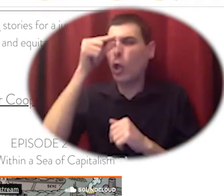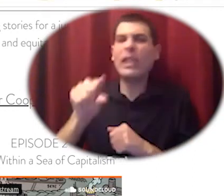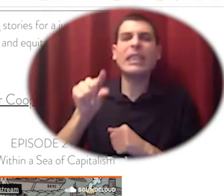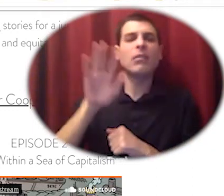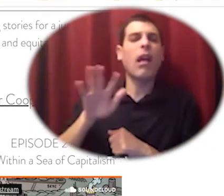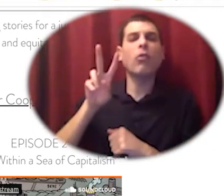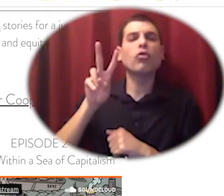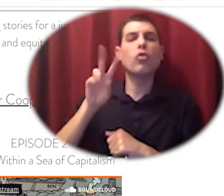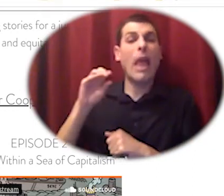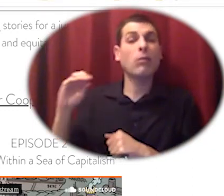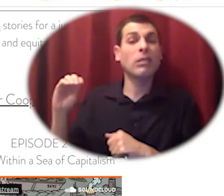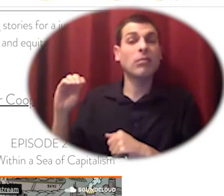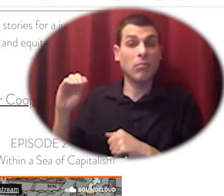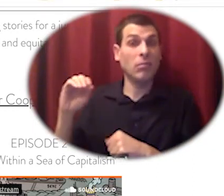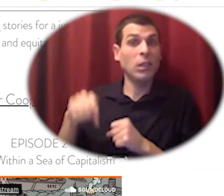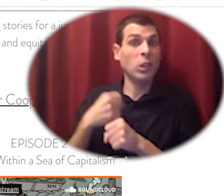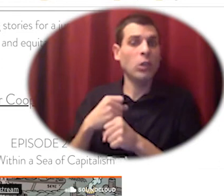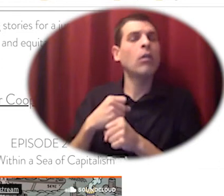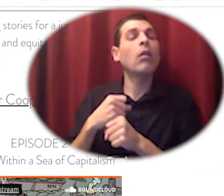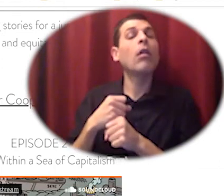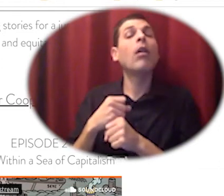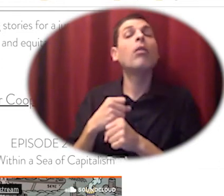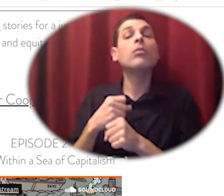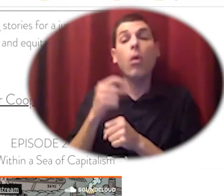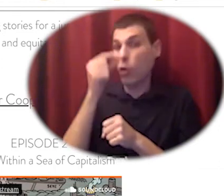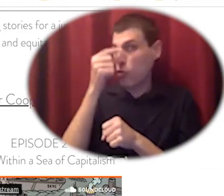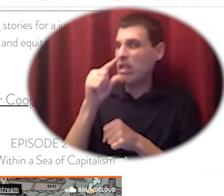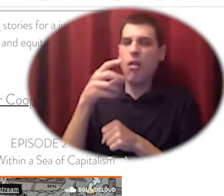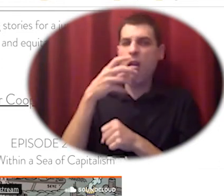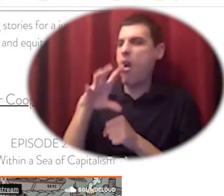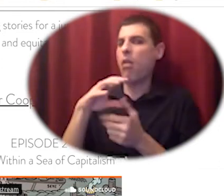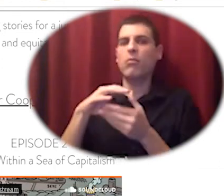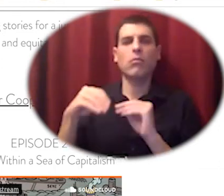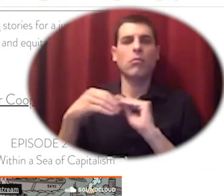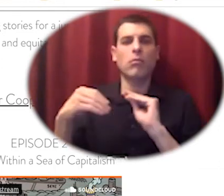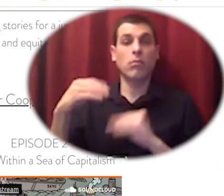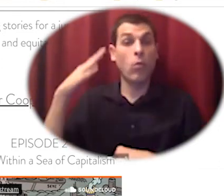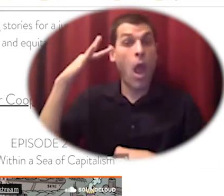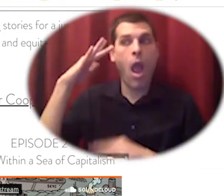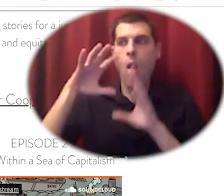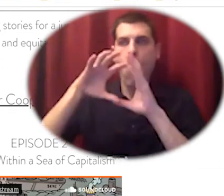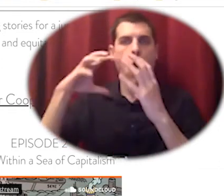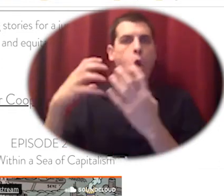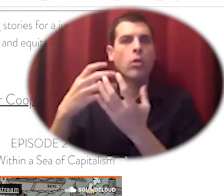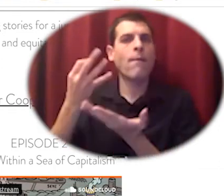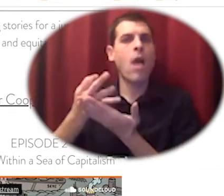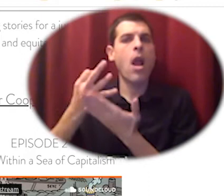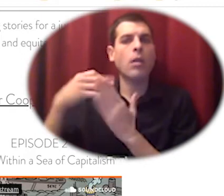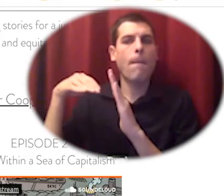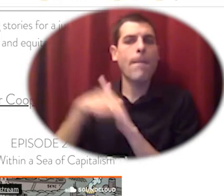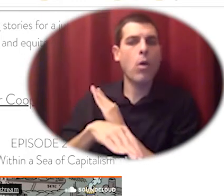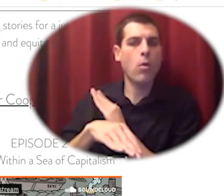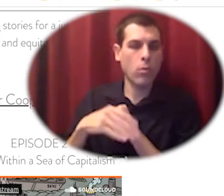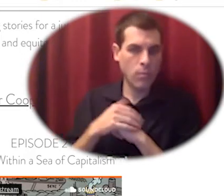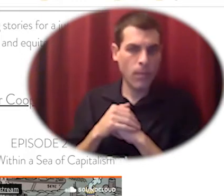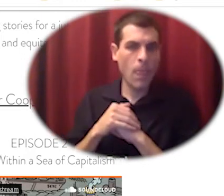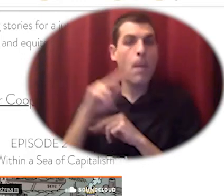after the global financial crisis financial crisis due to speculative housing bubble bursting